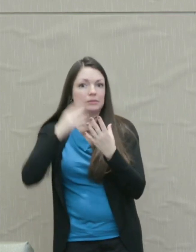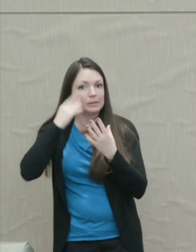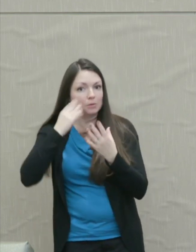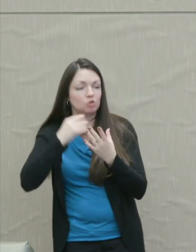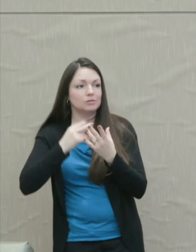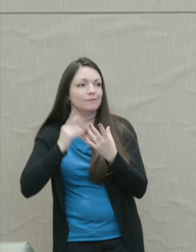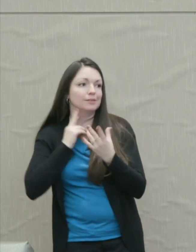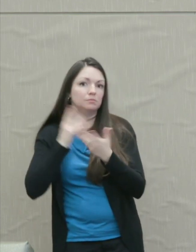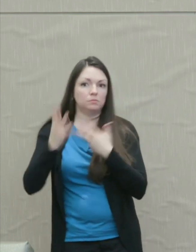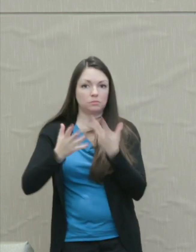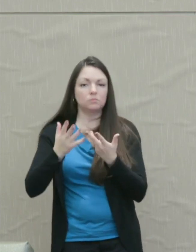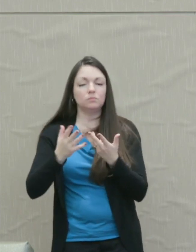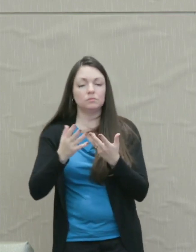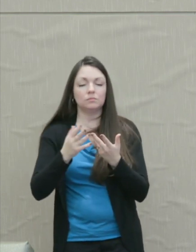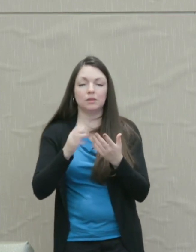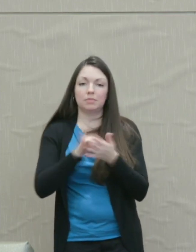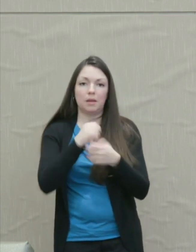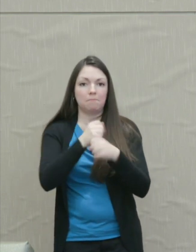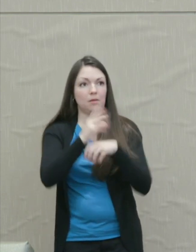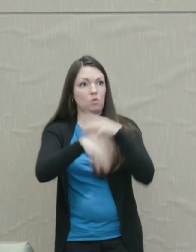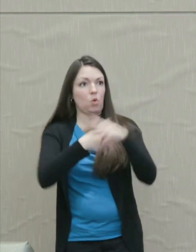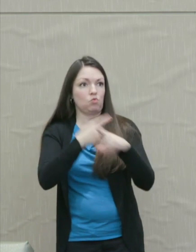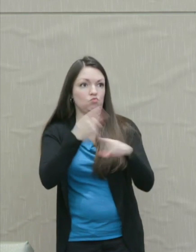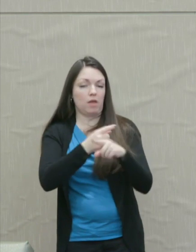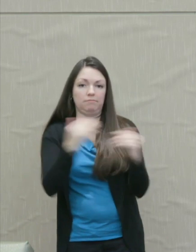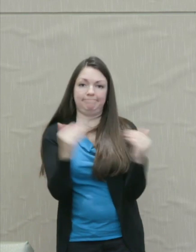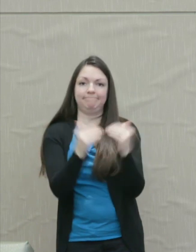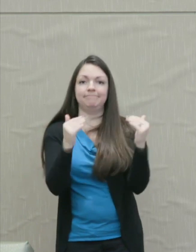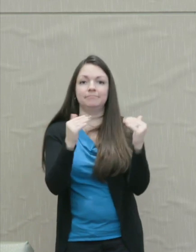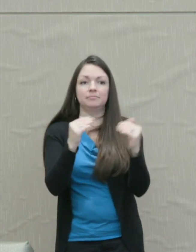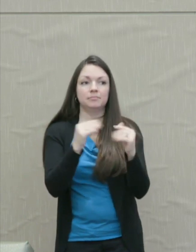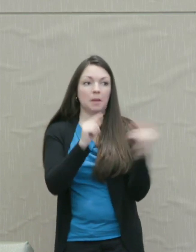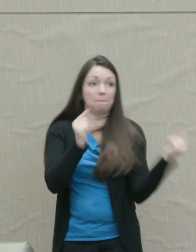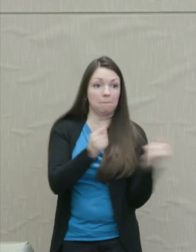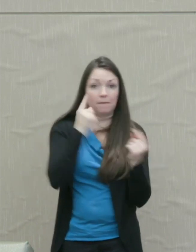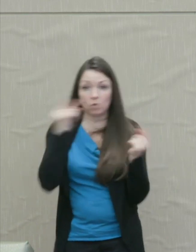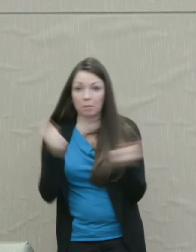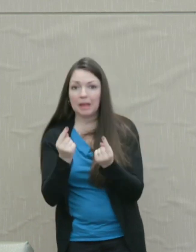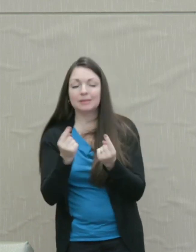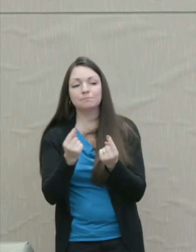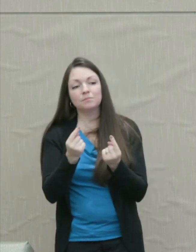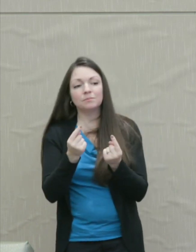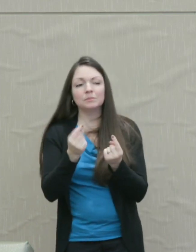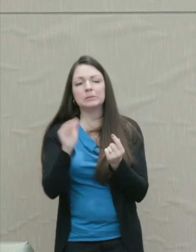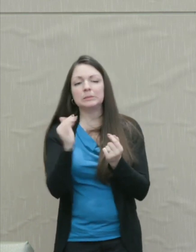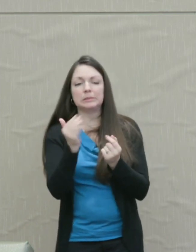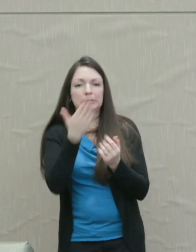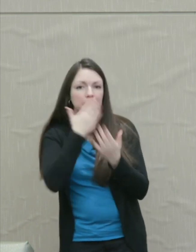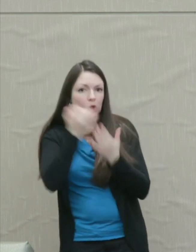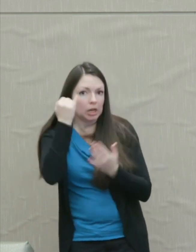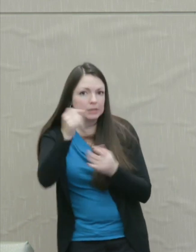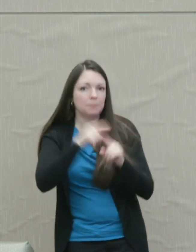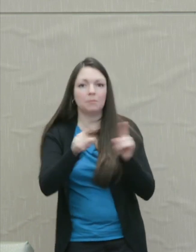Pain for pain is an easy idea but it's a false lure creating more pain instead of rectifying